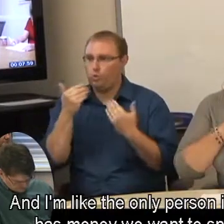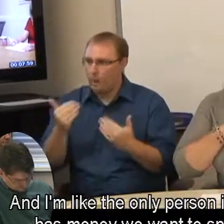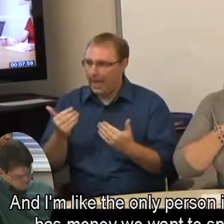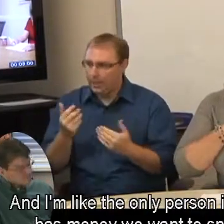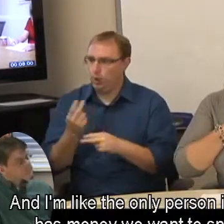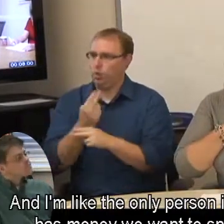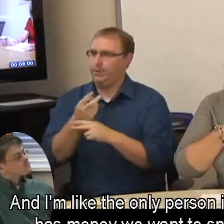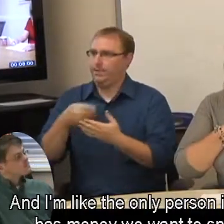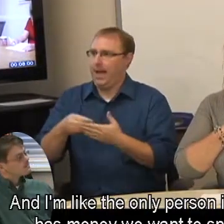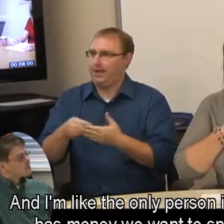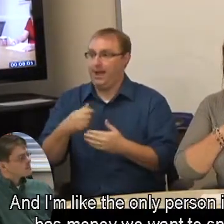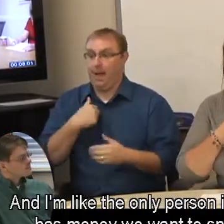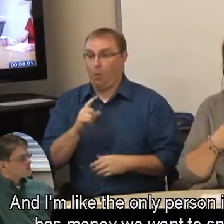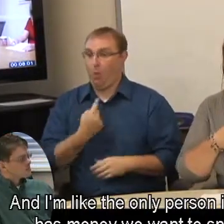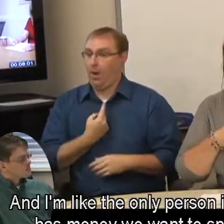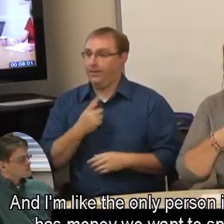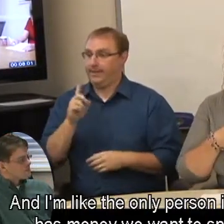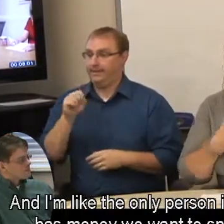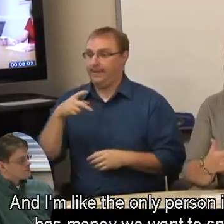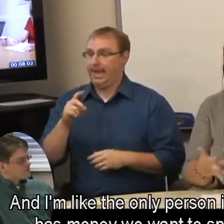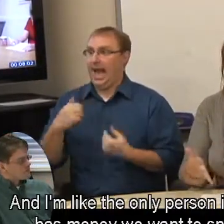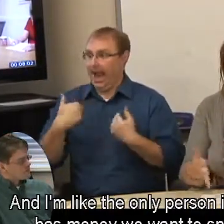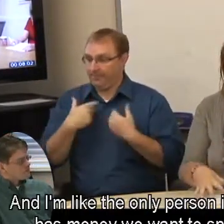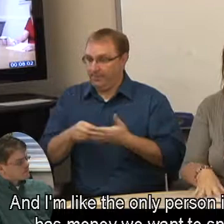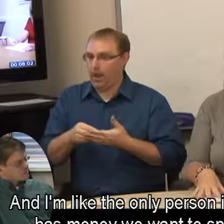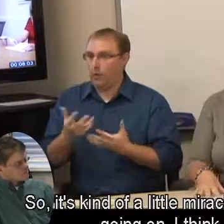And I'm like the only person in DSPD that has money we want to spend, too.